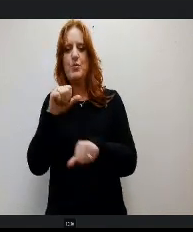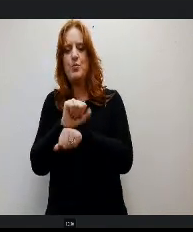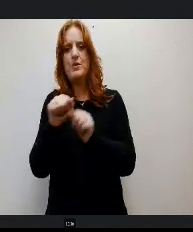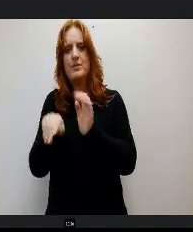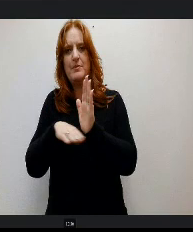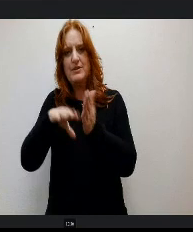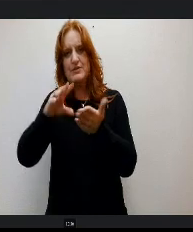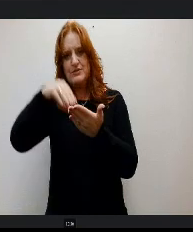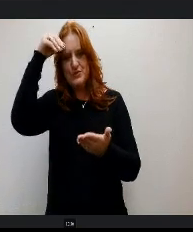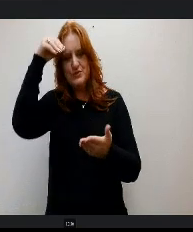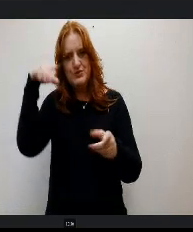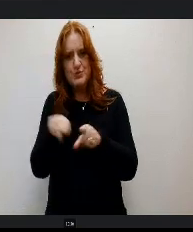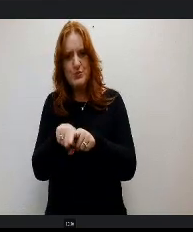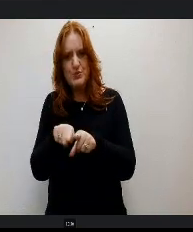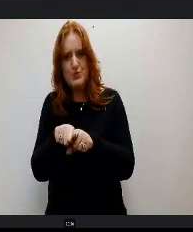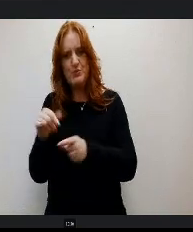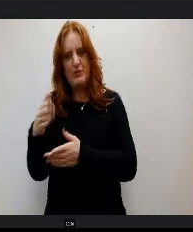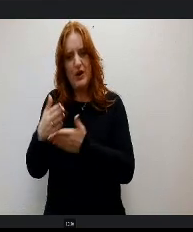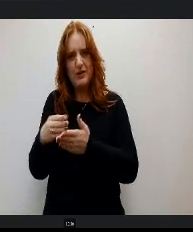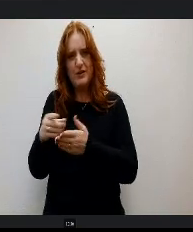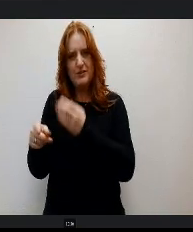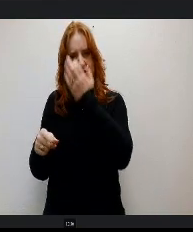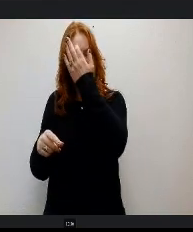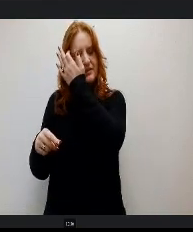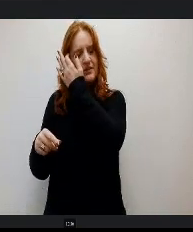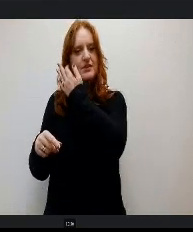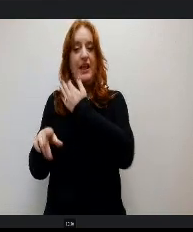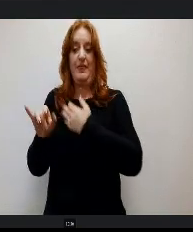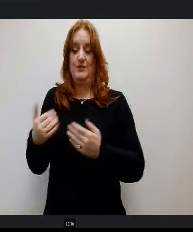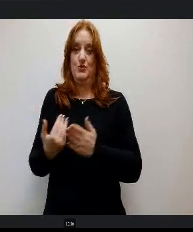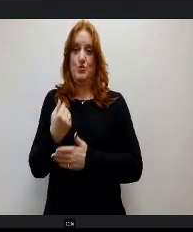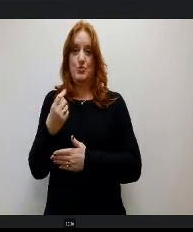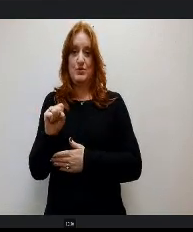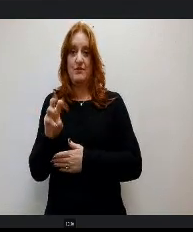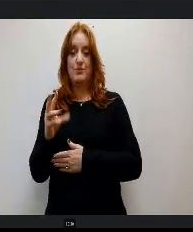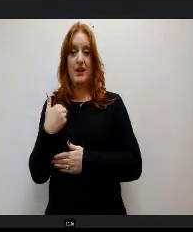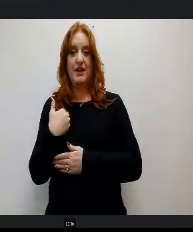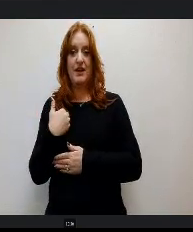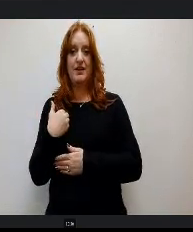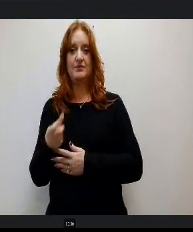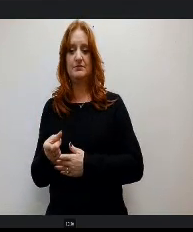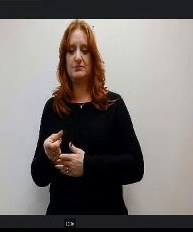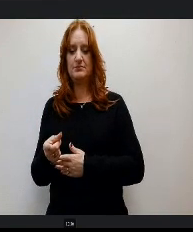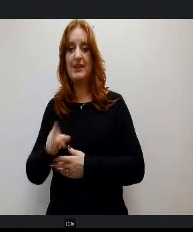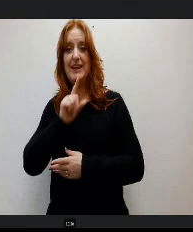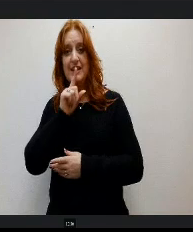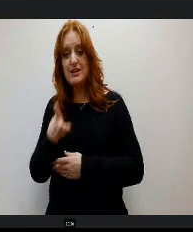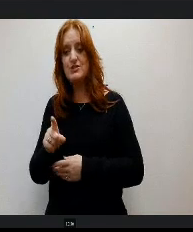Component. This new one does and so in fact our work based learning coordinator is working